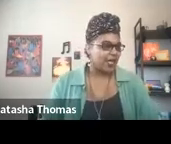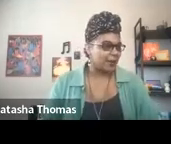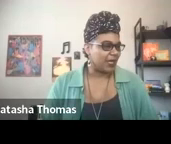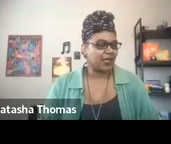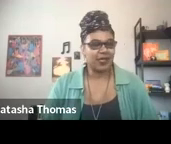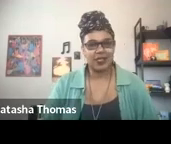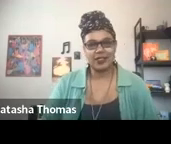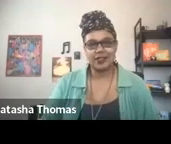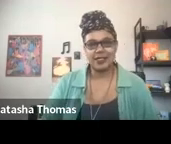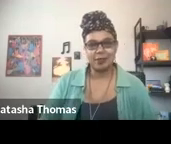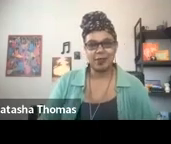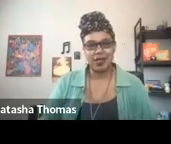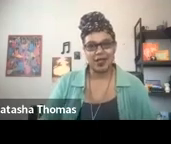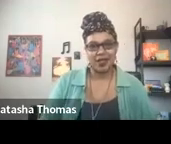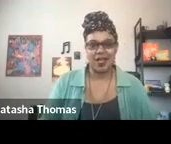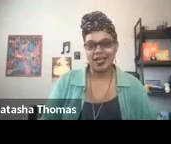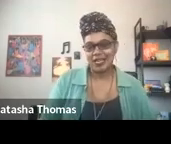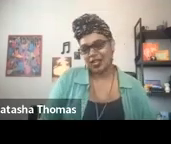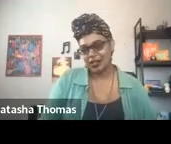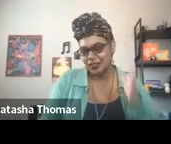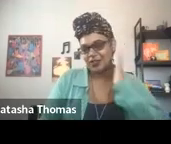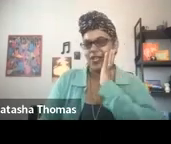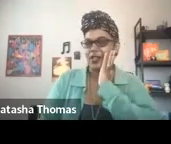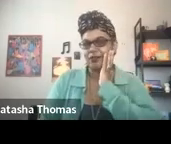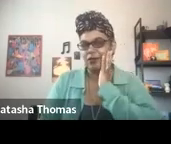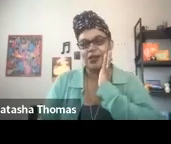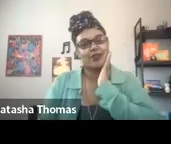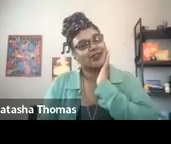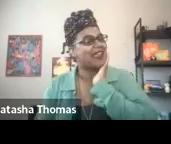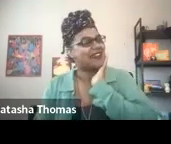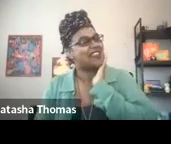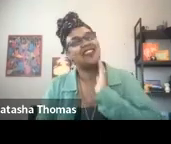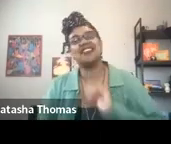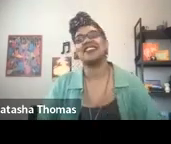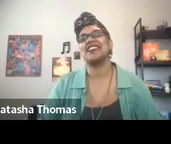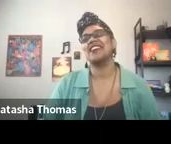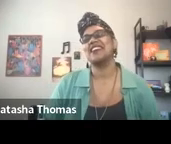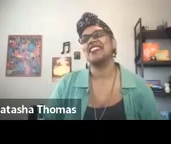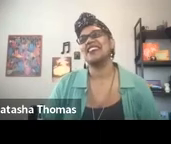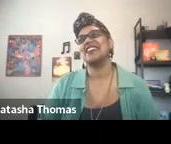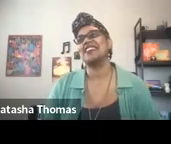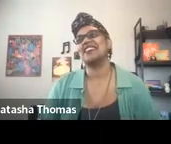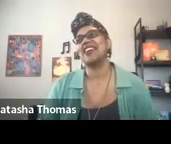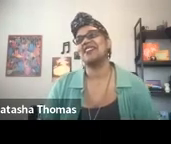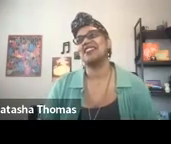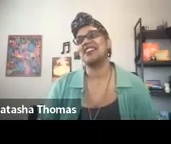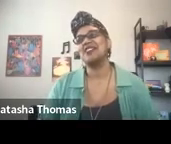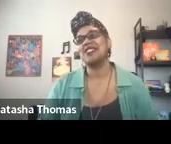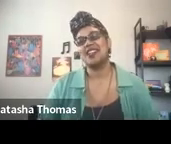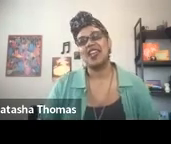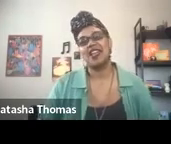I'm deep honey-colored chocolate brown skin, I think is the language I'll use today.